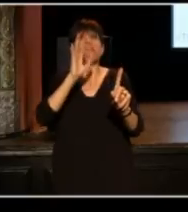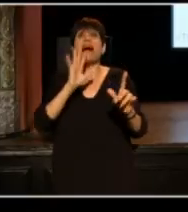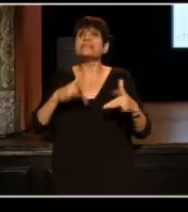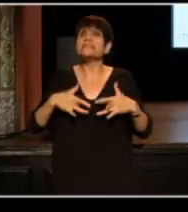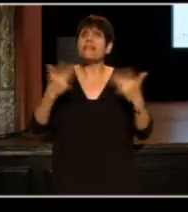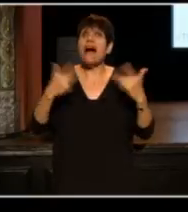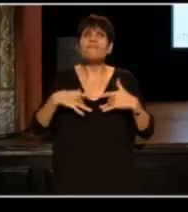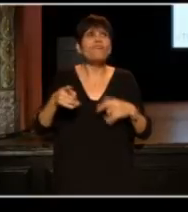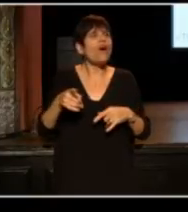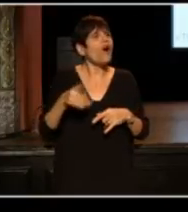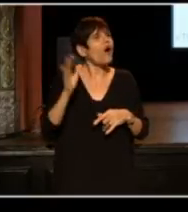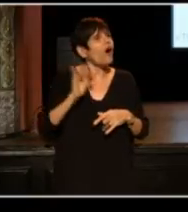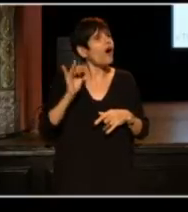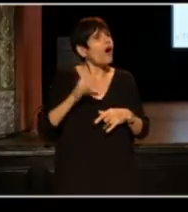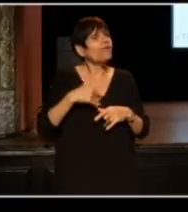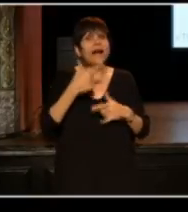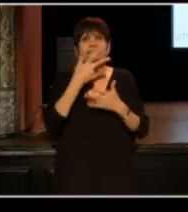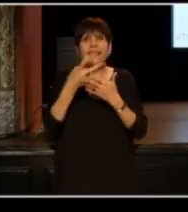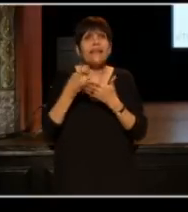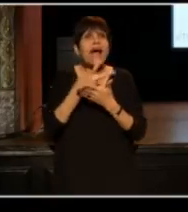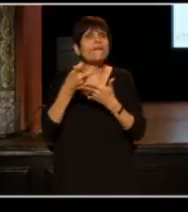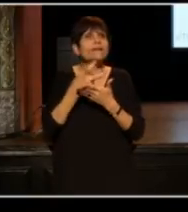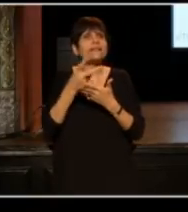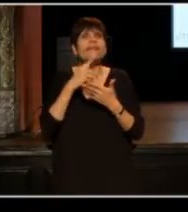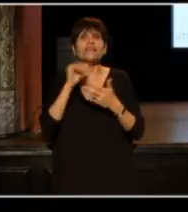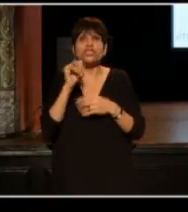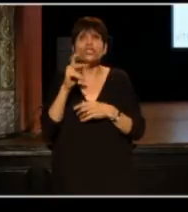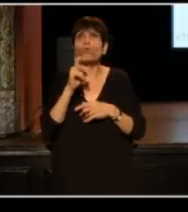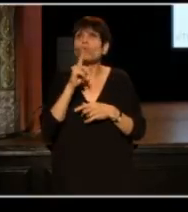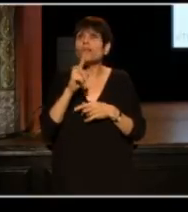I was like, "Oh, the Borg is hilarious. This guy jokes. This is really cool."